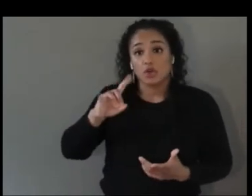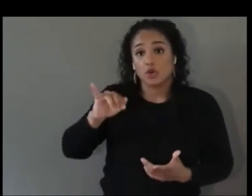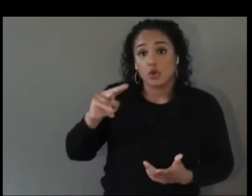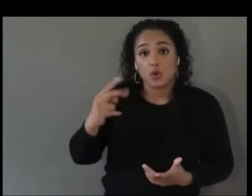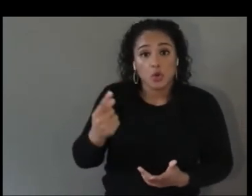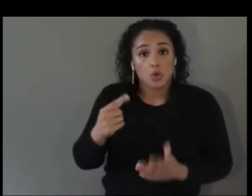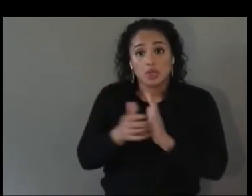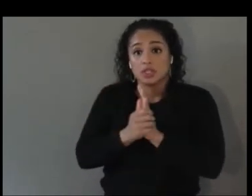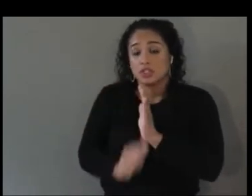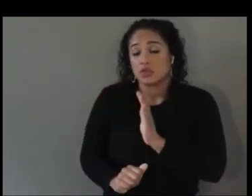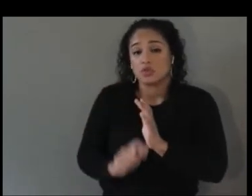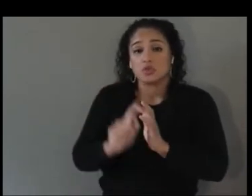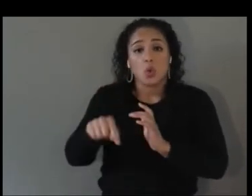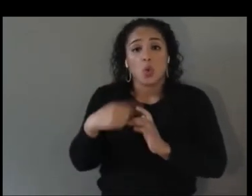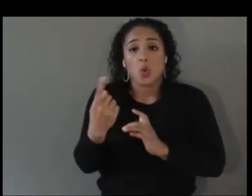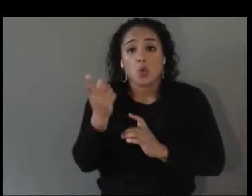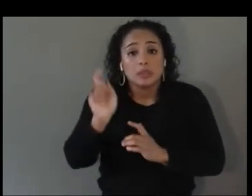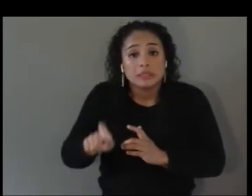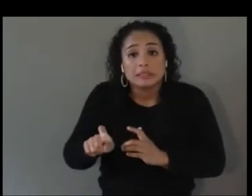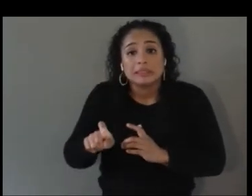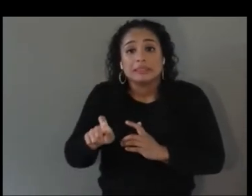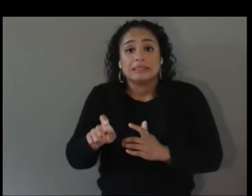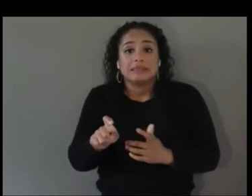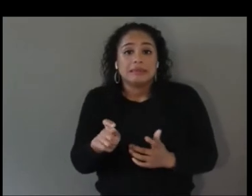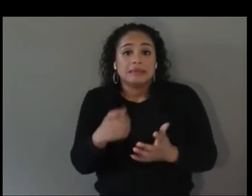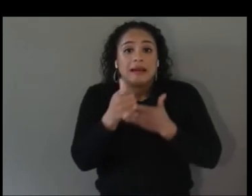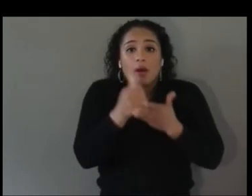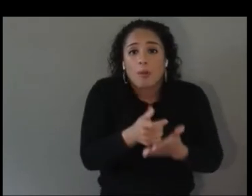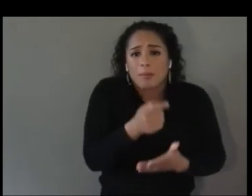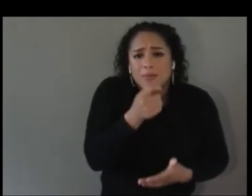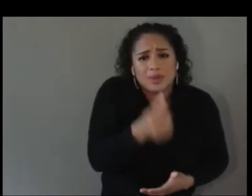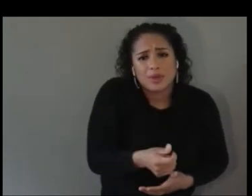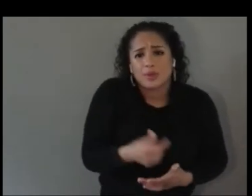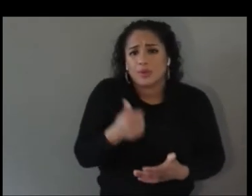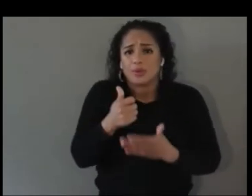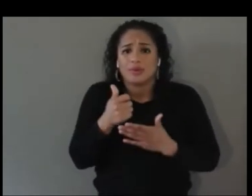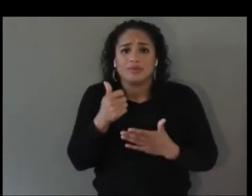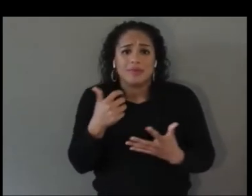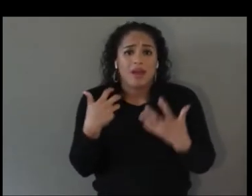something that we offer, is a foot through the door to feel like actually this isn't so difficult,